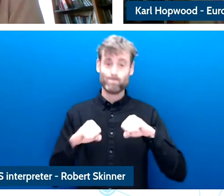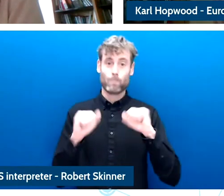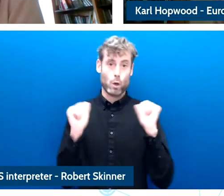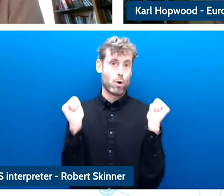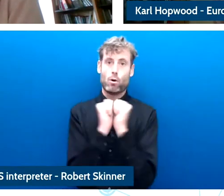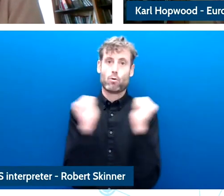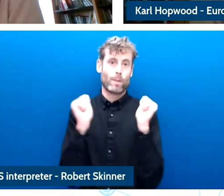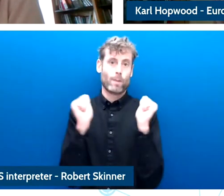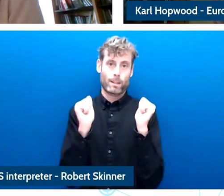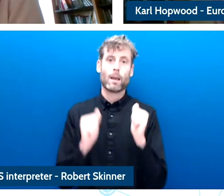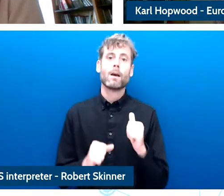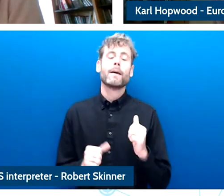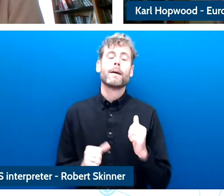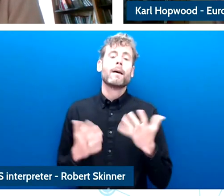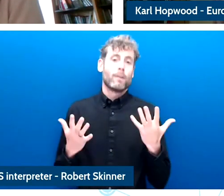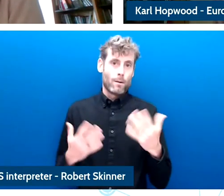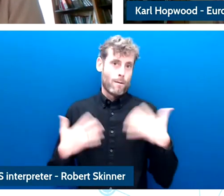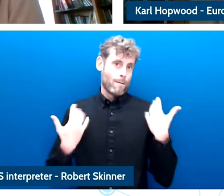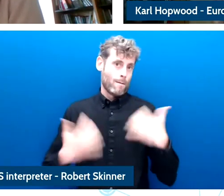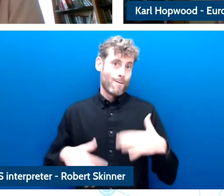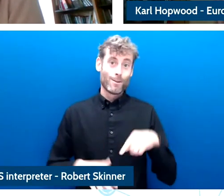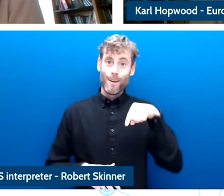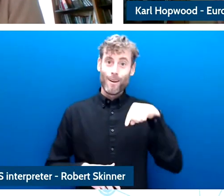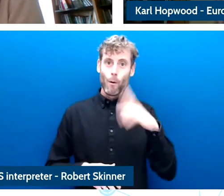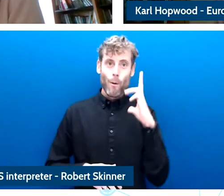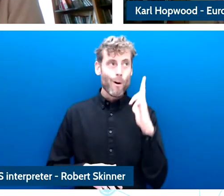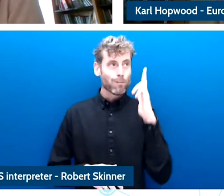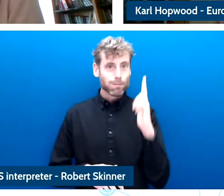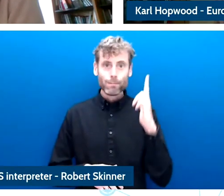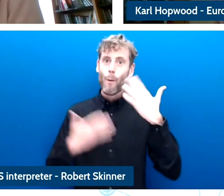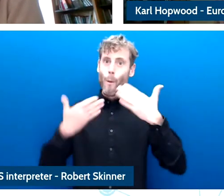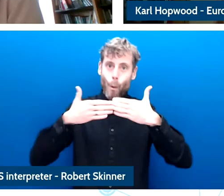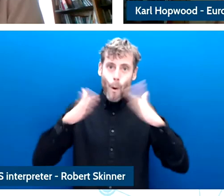there is a lot to think about our three speakers have given us some real